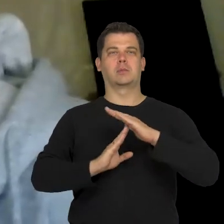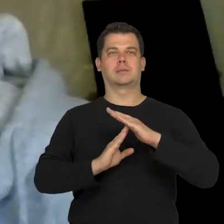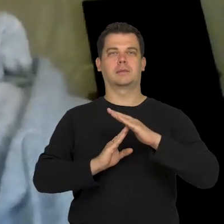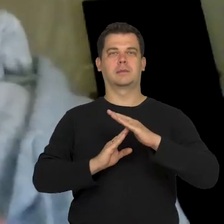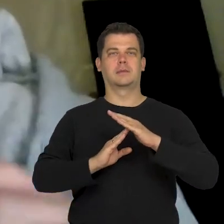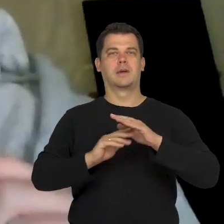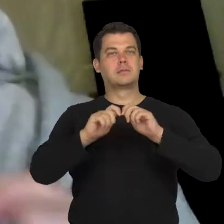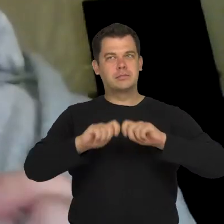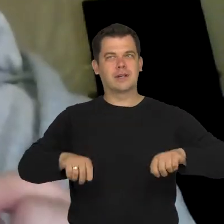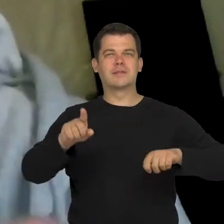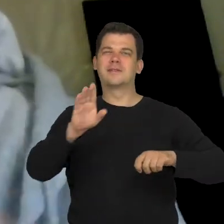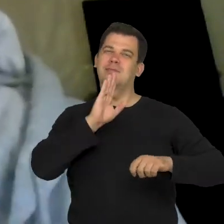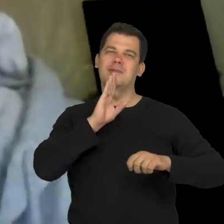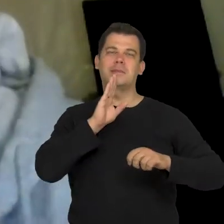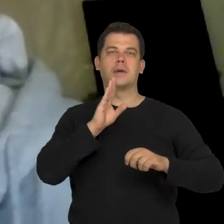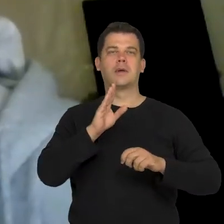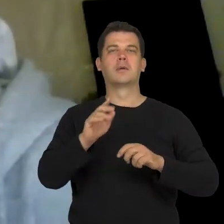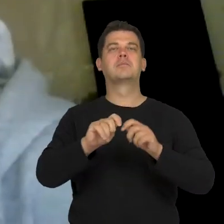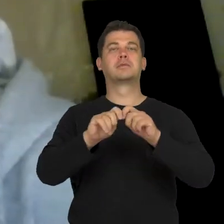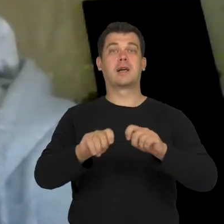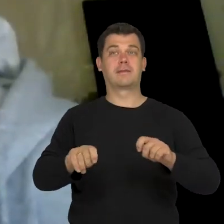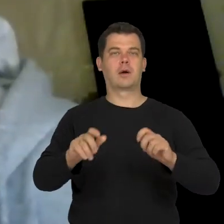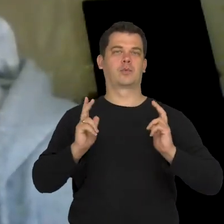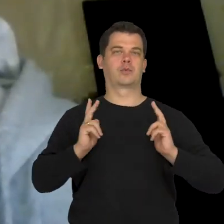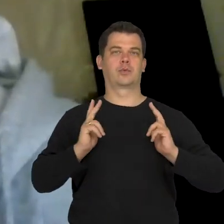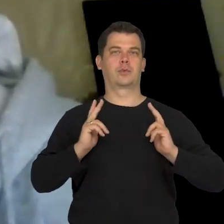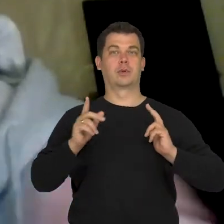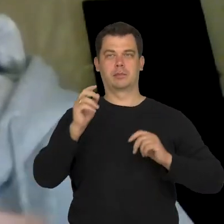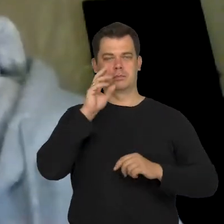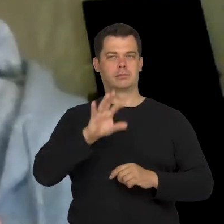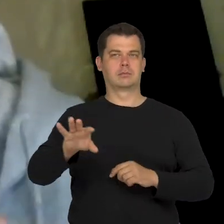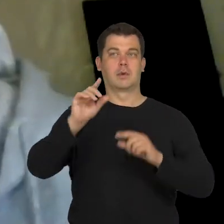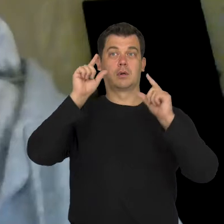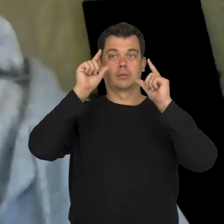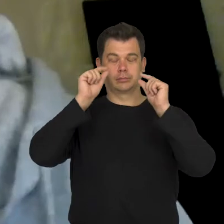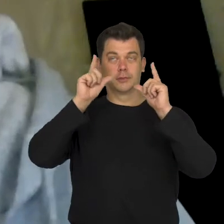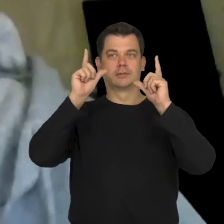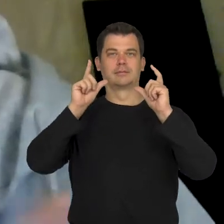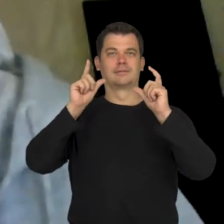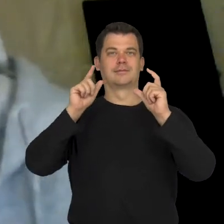which is a short distance, so to say. If we could use this distance